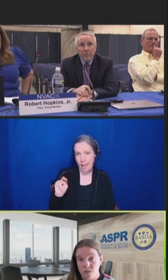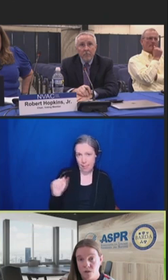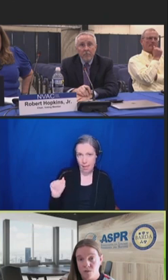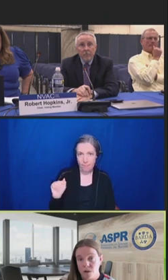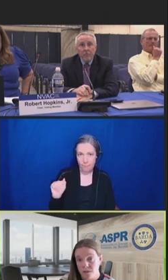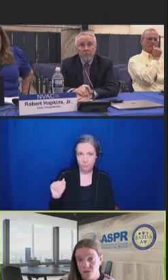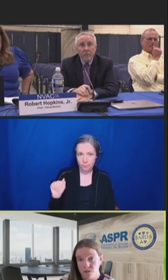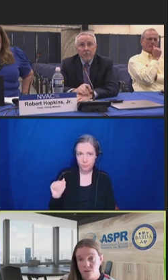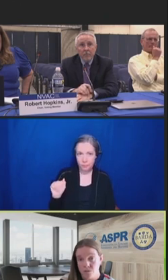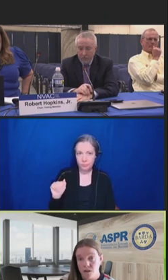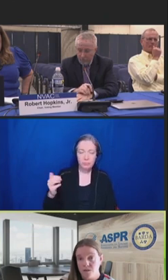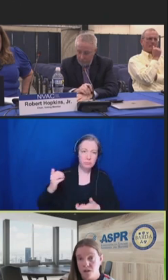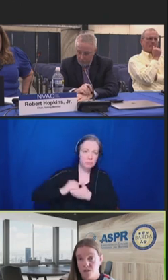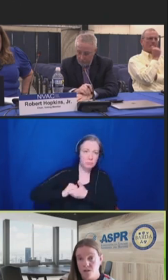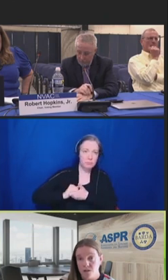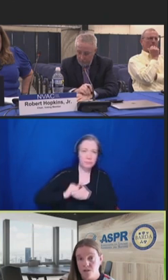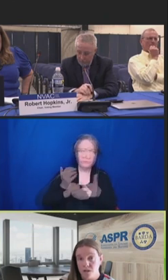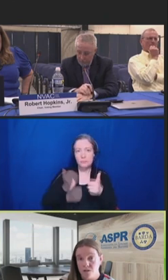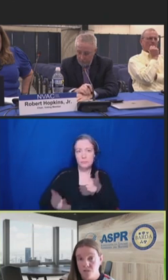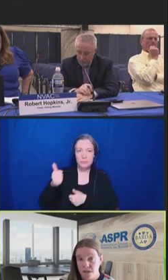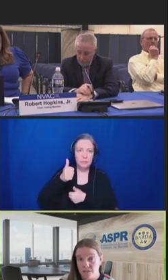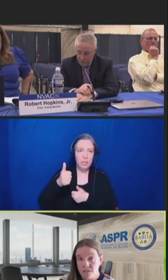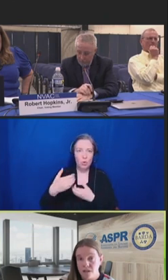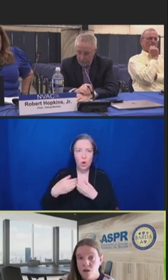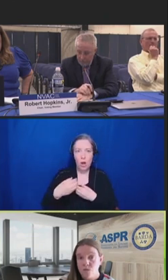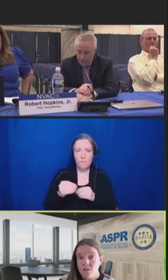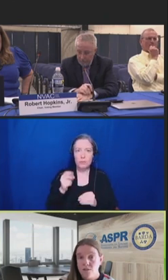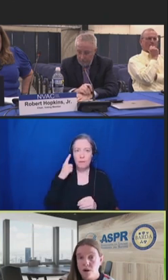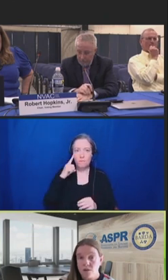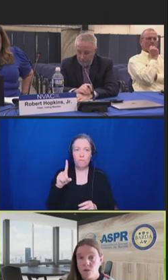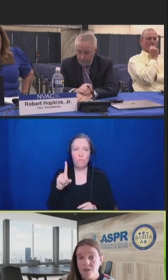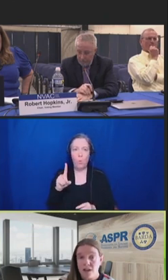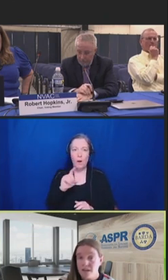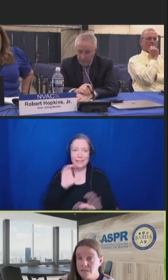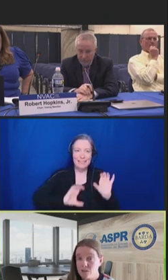chemical, biological, radiological and nuclear defense, we have partnered with Access to